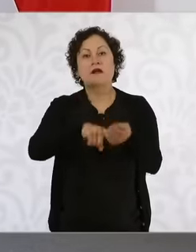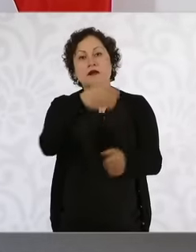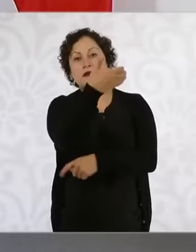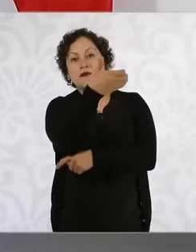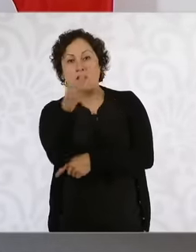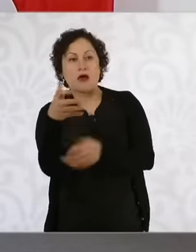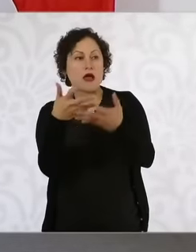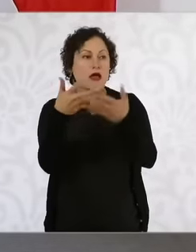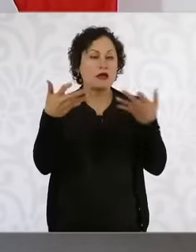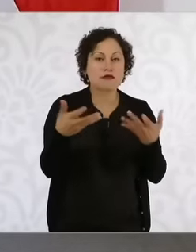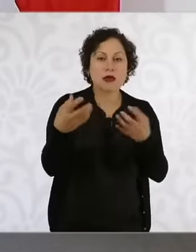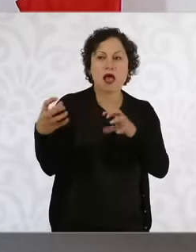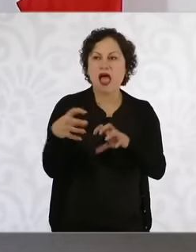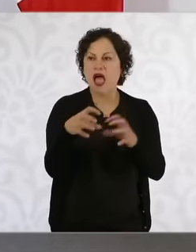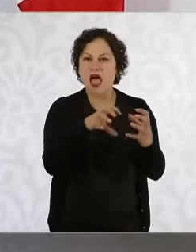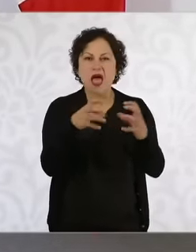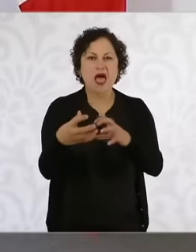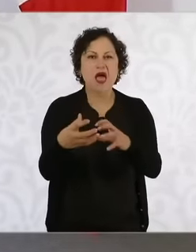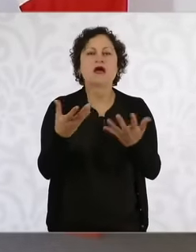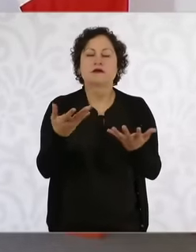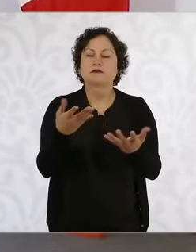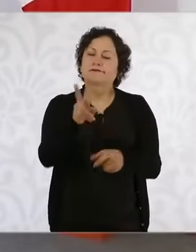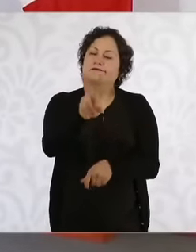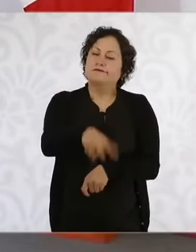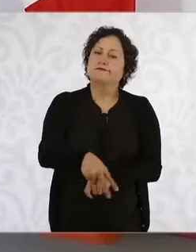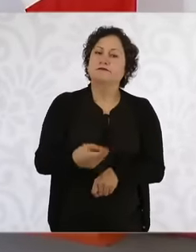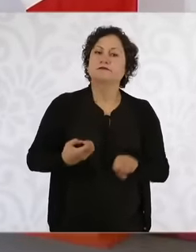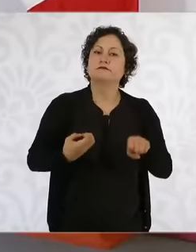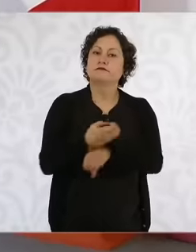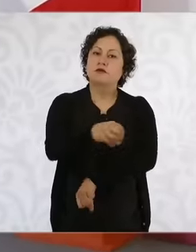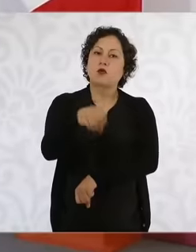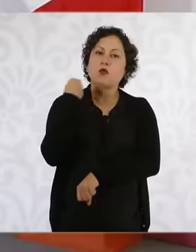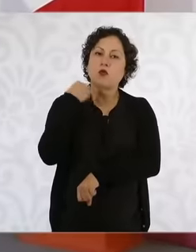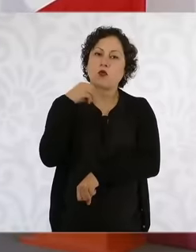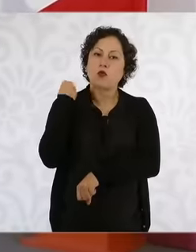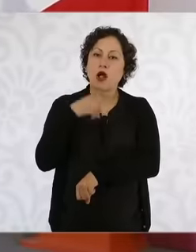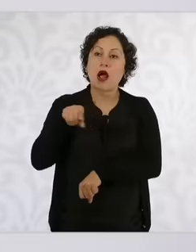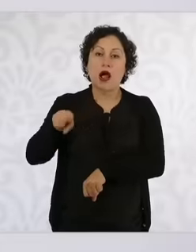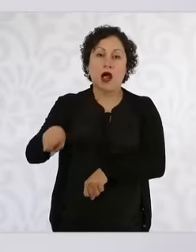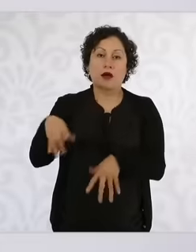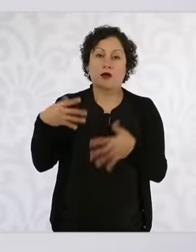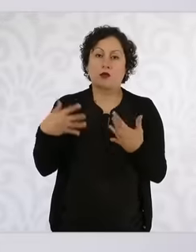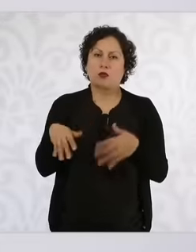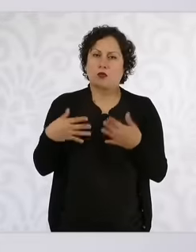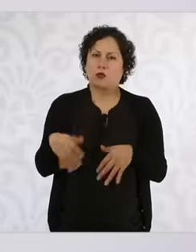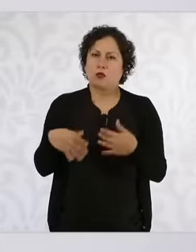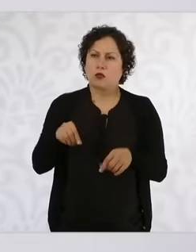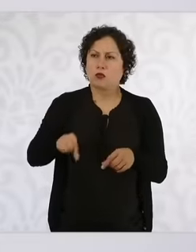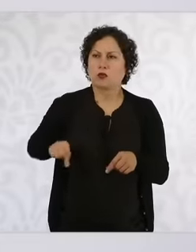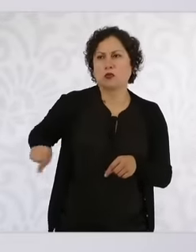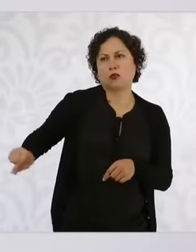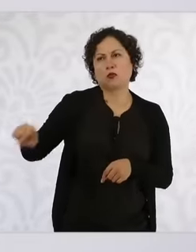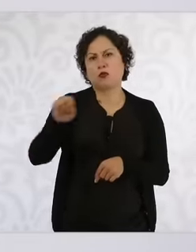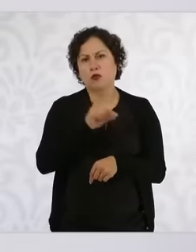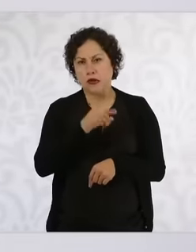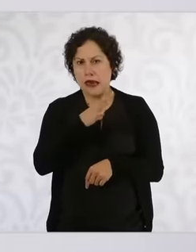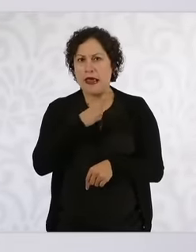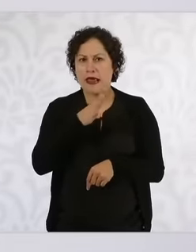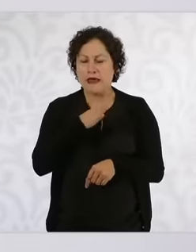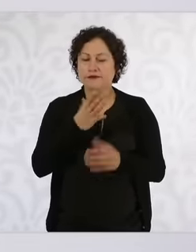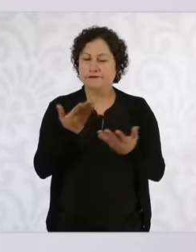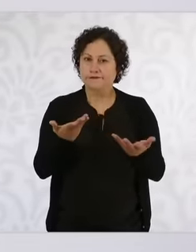particularly Oaxaca has a very important part and we have to in